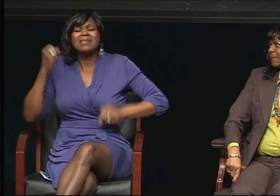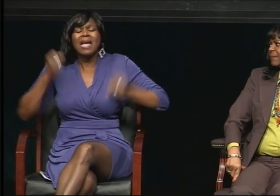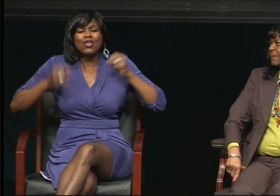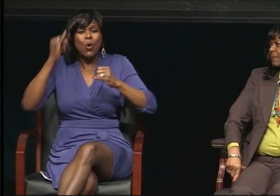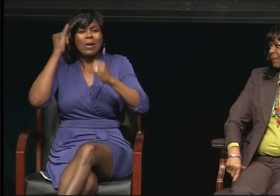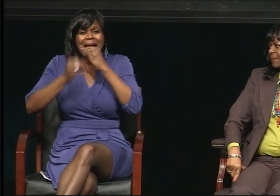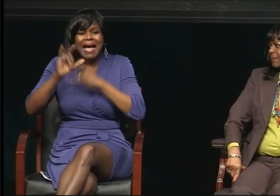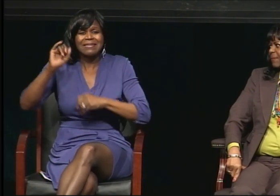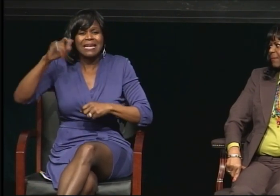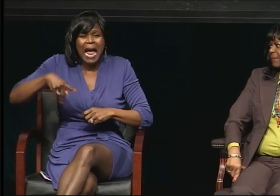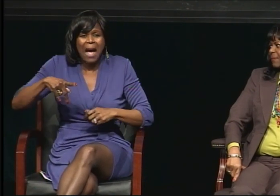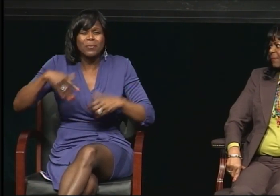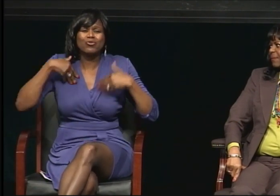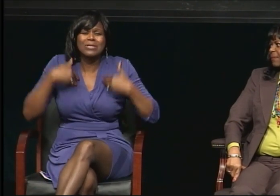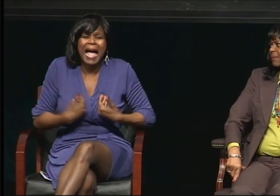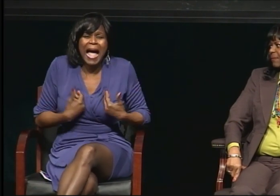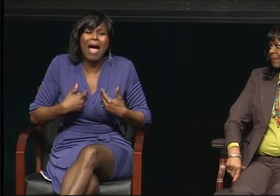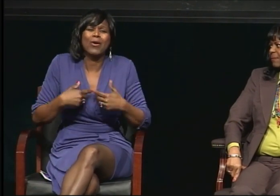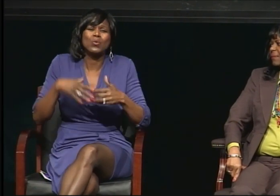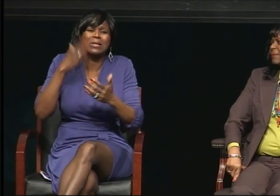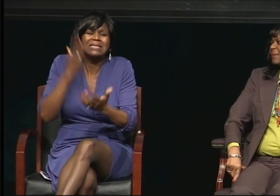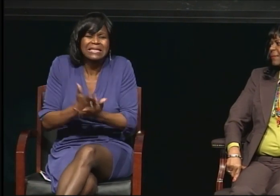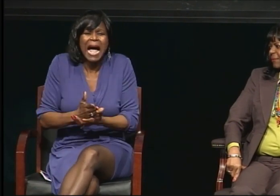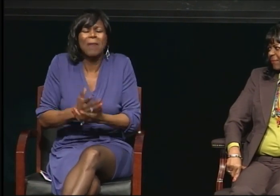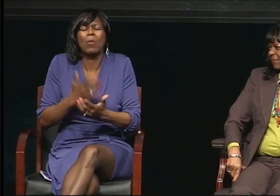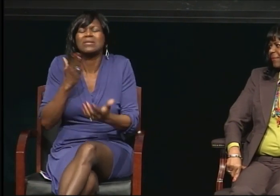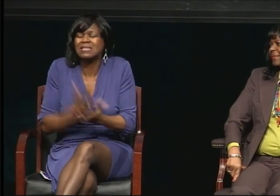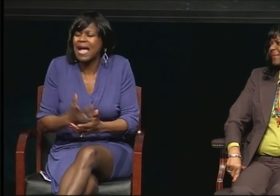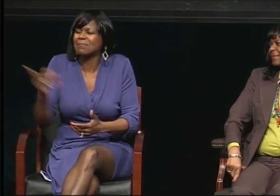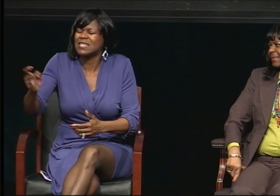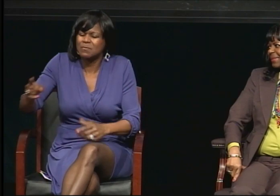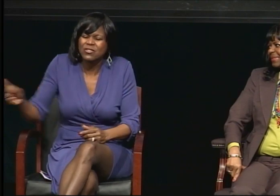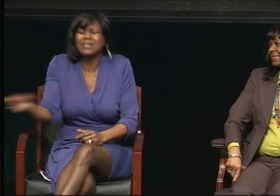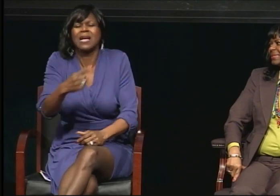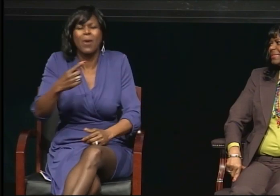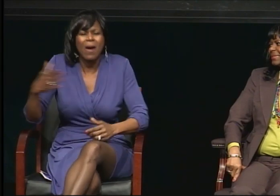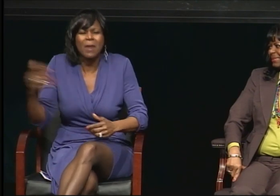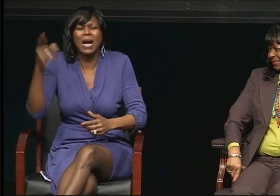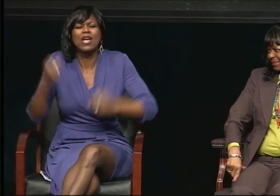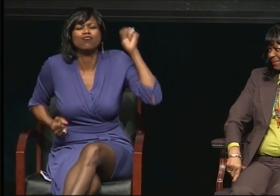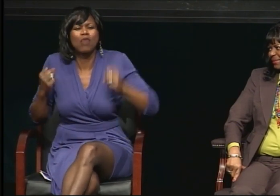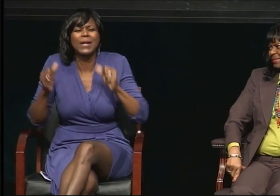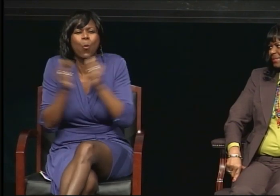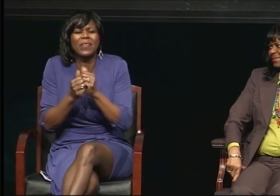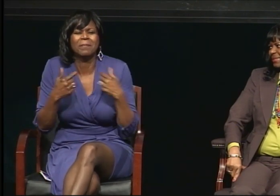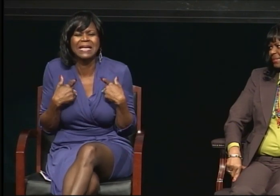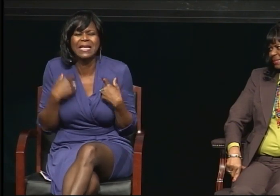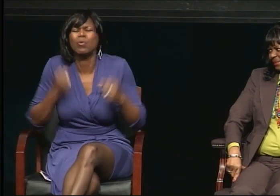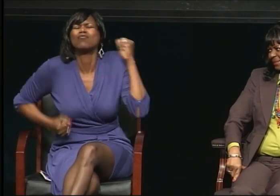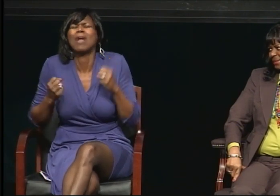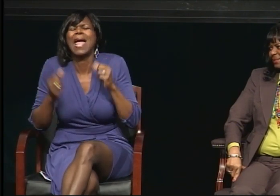He ran with me the entire lap. I thank you, Dr. Marshall. Another important person that I would like to mention,